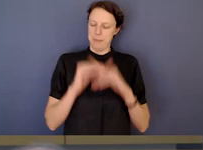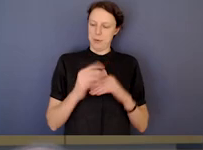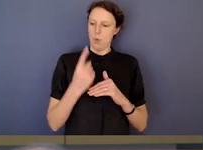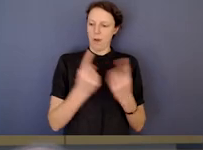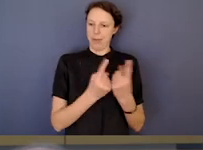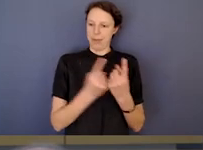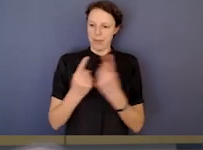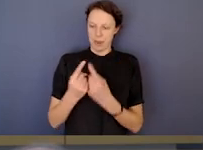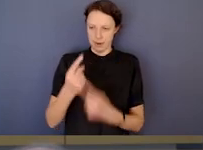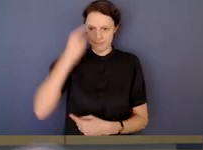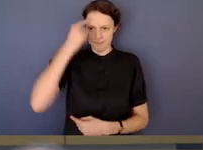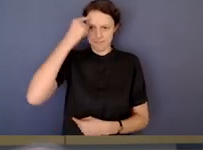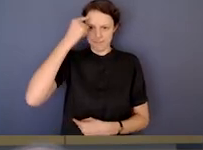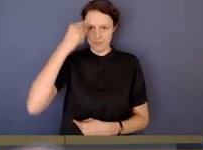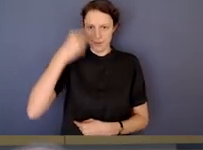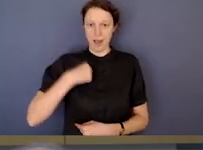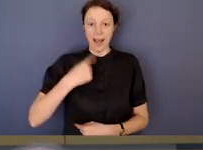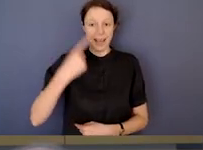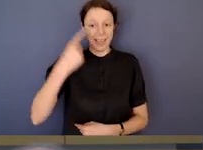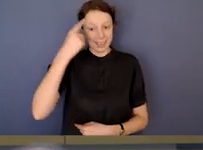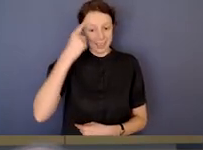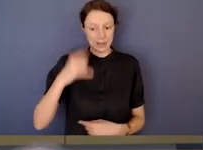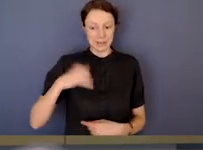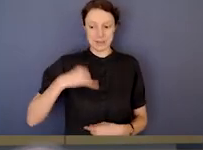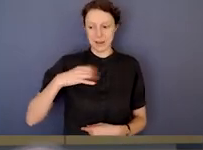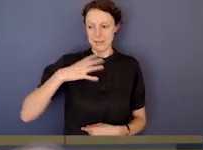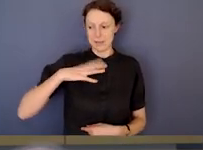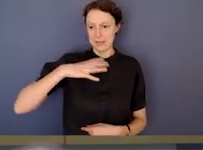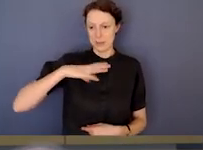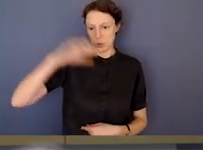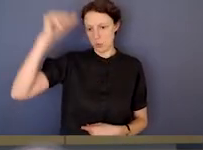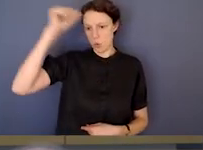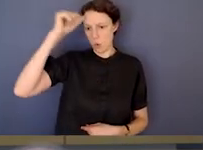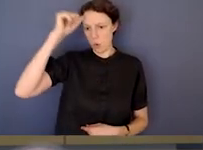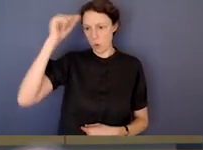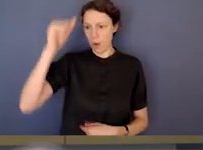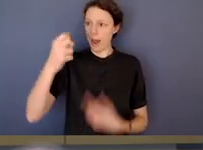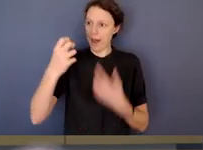an awareness amongst staff that there are avenues to come forward.